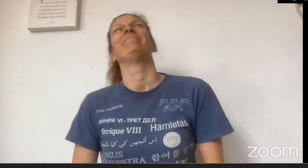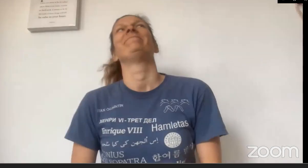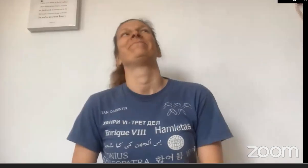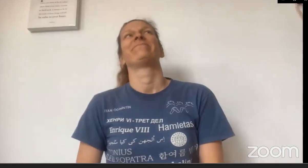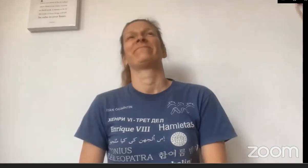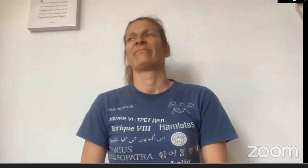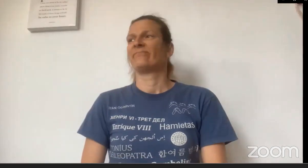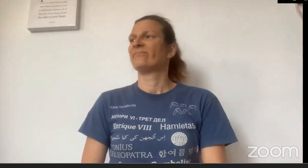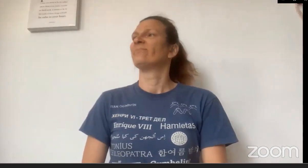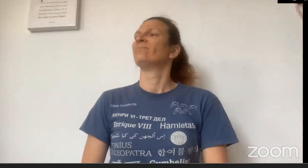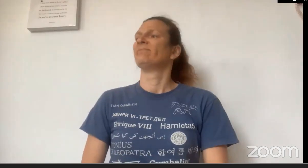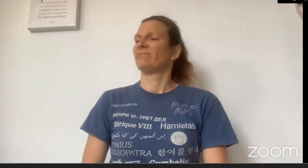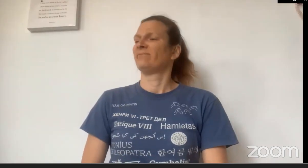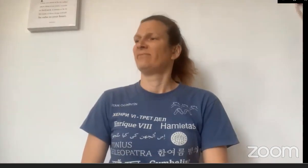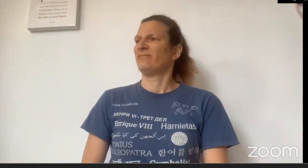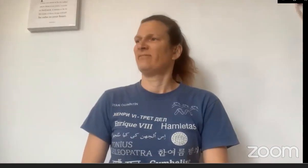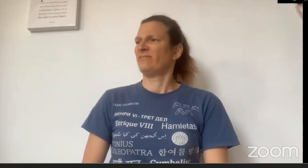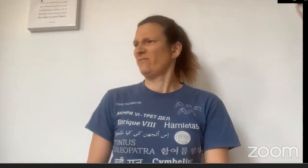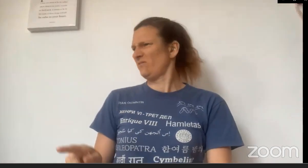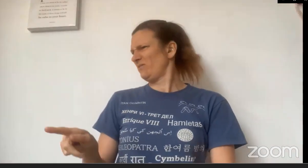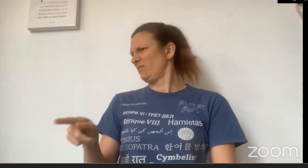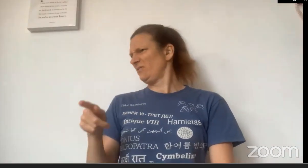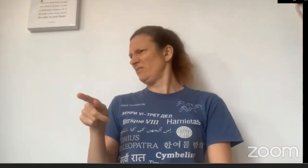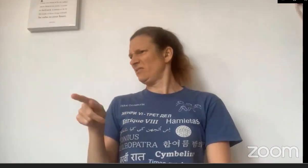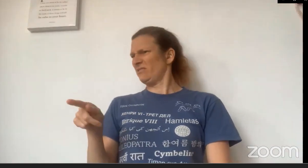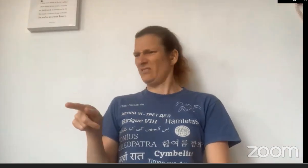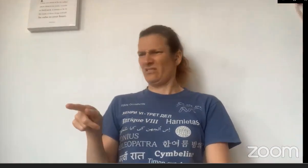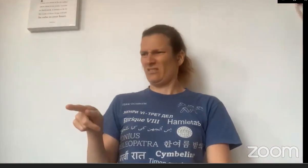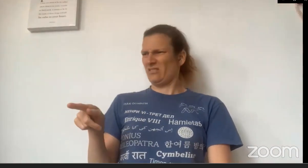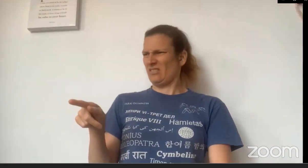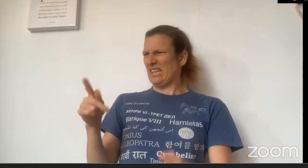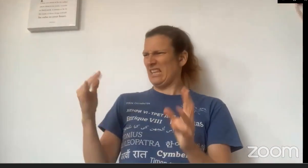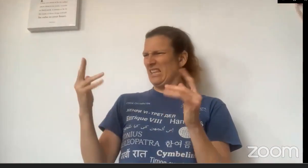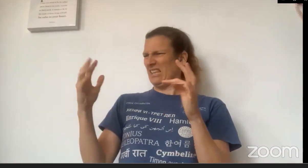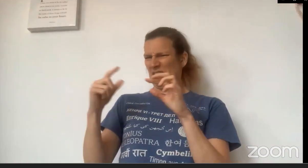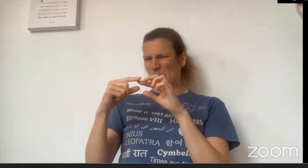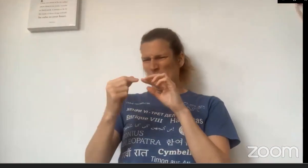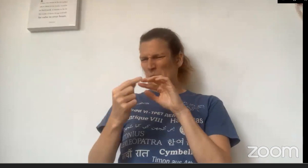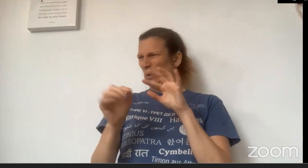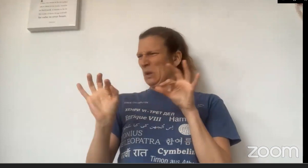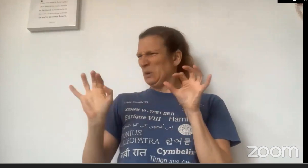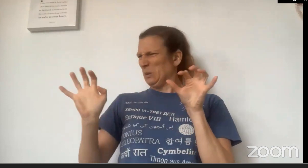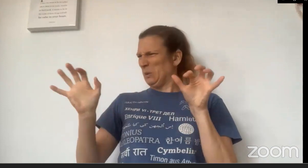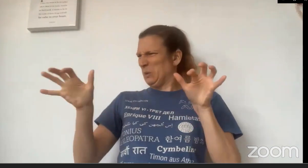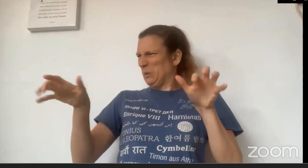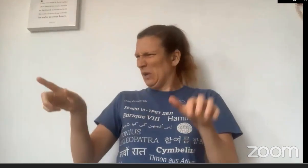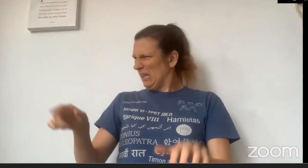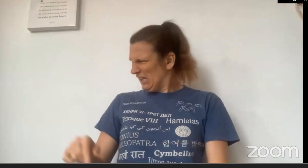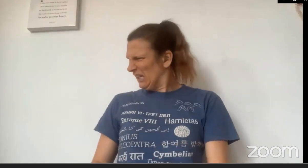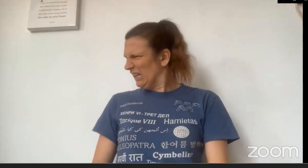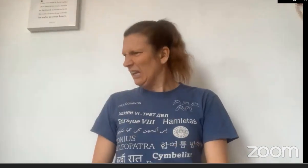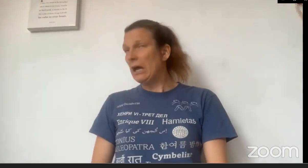better to see you with!" pretended The Wolf. "But Grandma... your hands!"